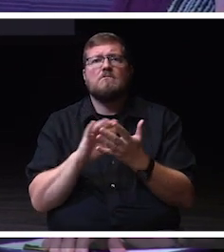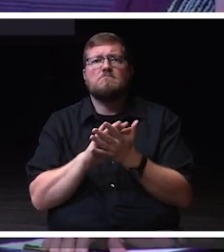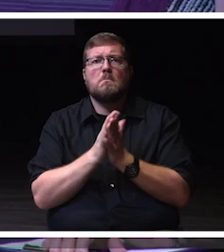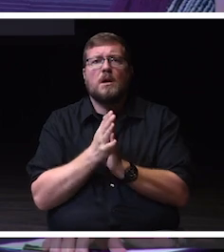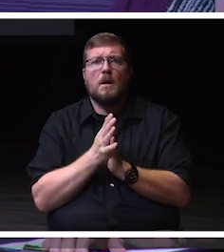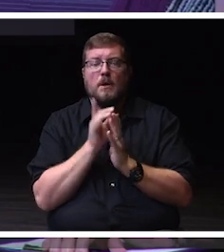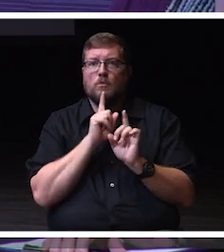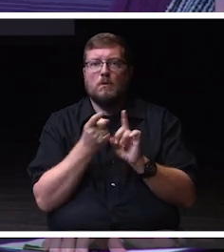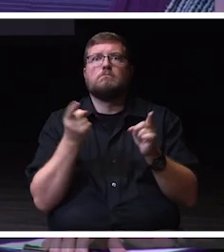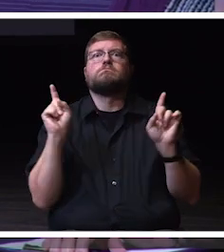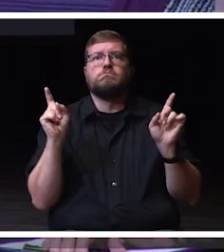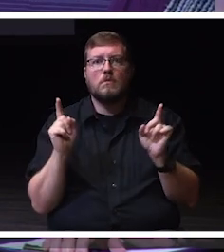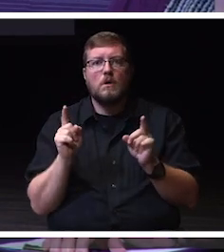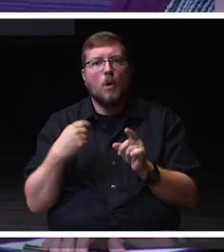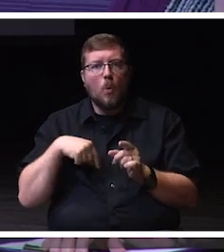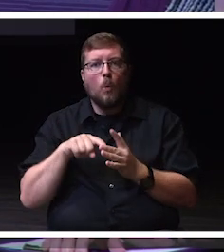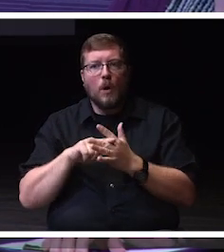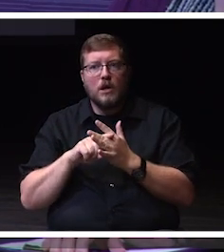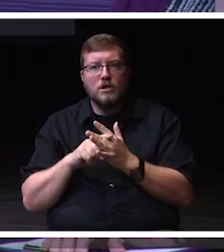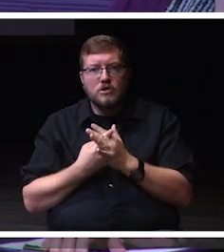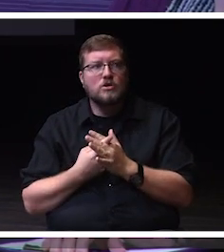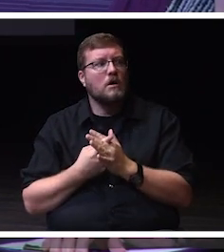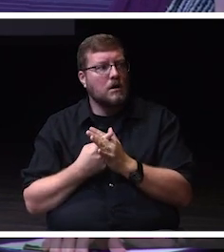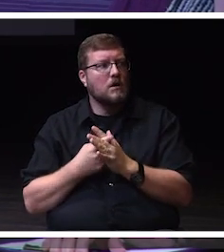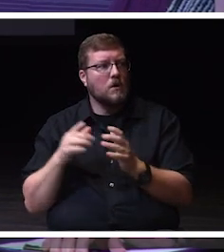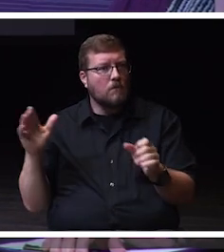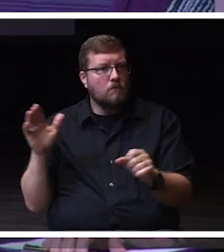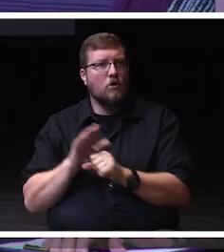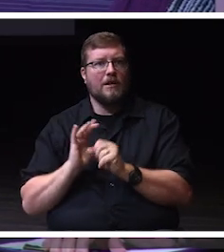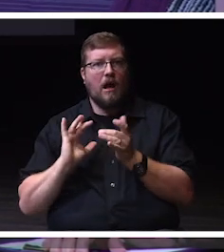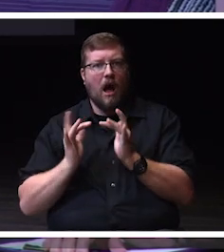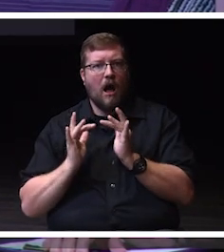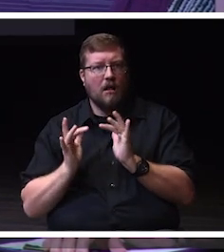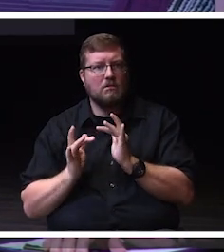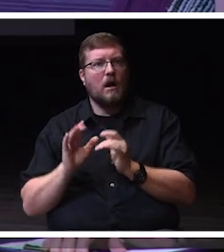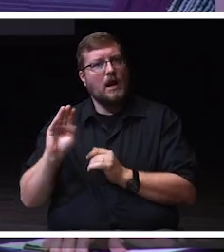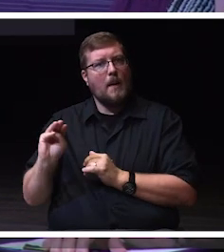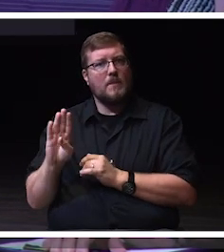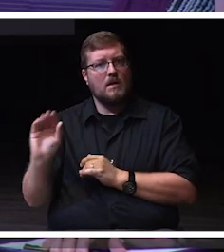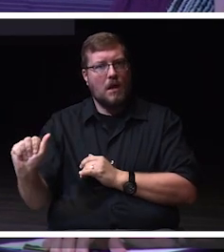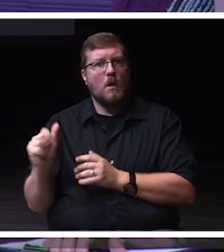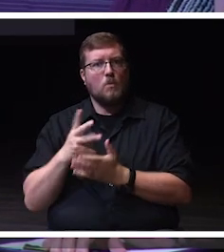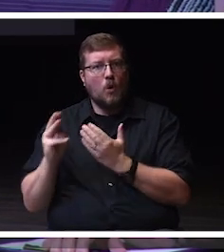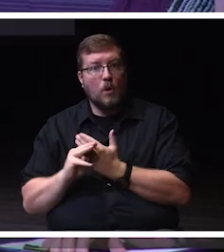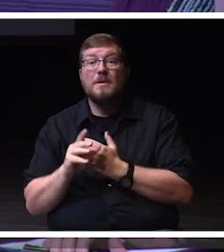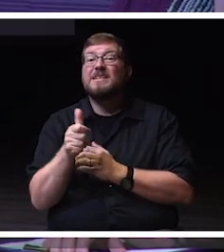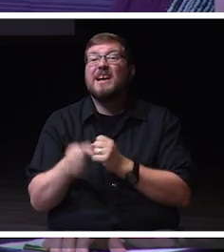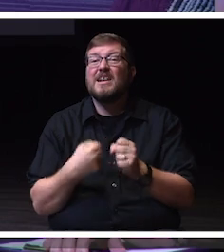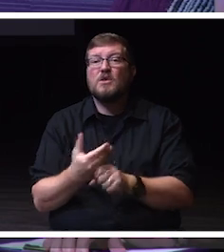We started the, a fully online MBA program. Ten years ago, we launched a doctorate program.